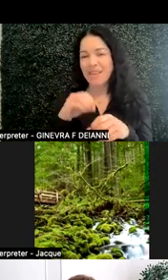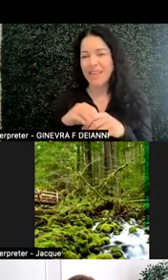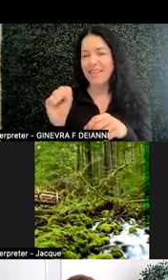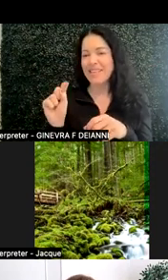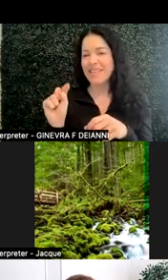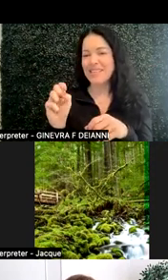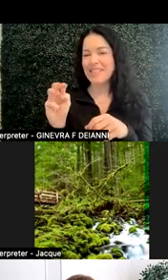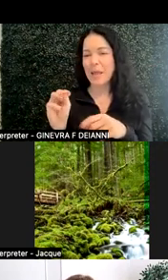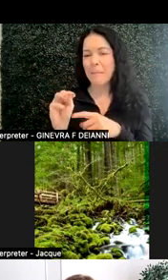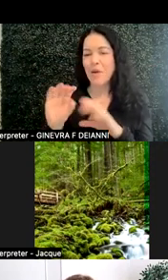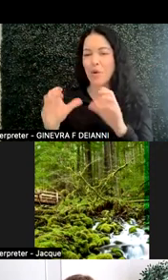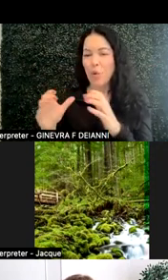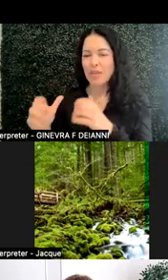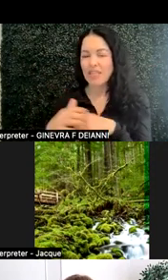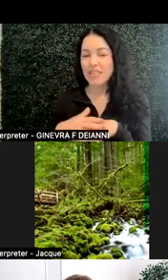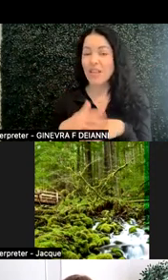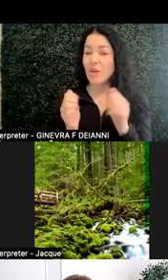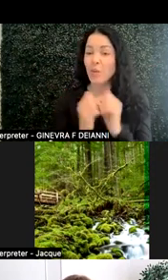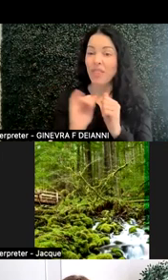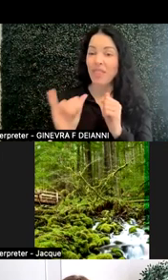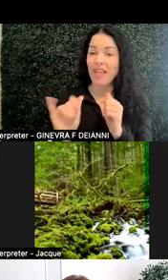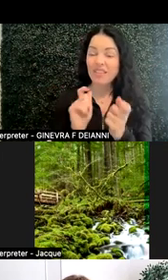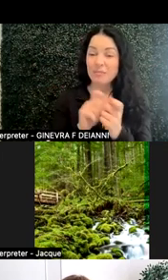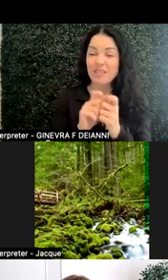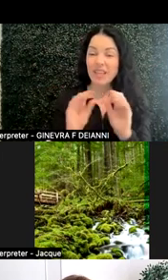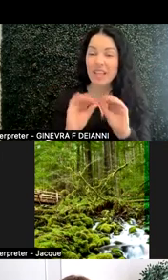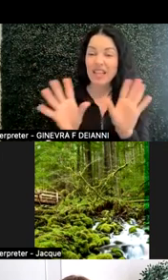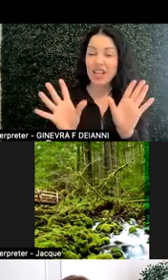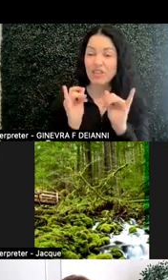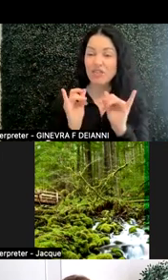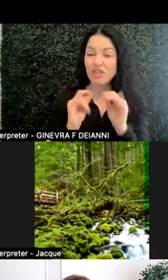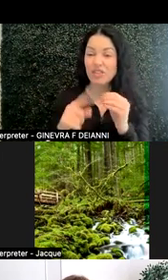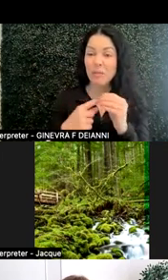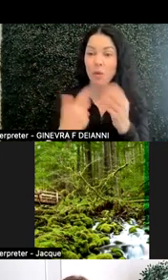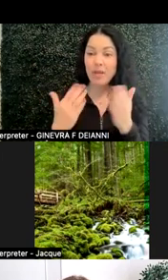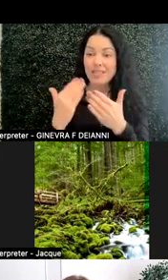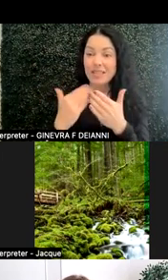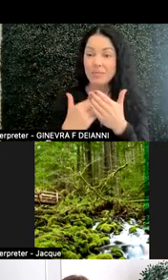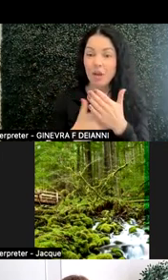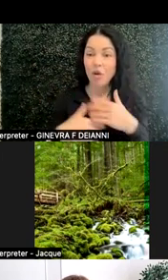And along with that, specific and clear instructions on what steps are, what choices are,